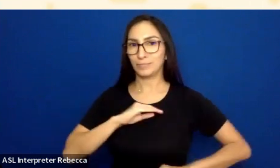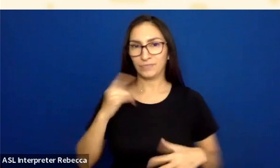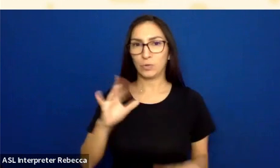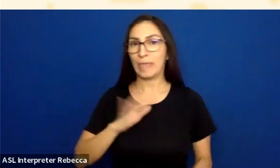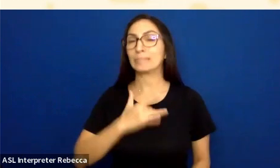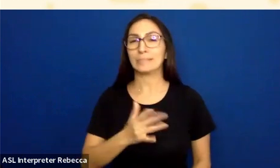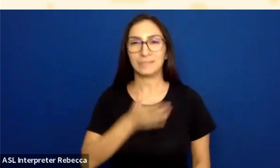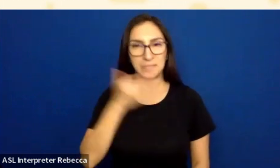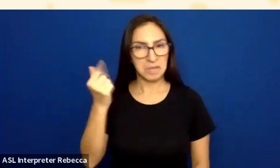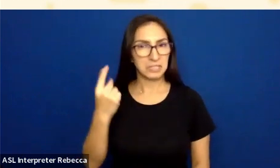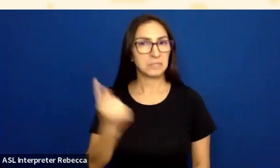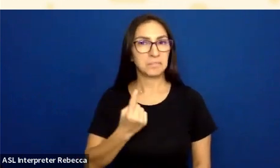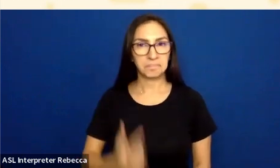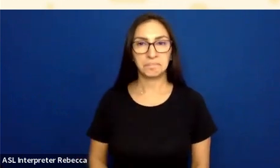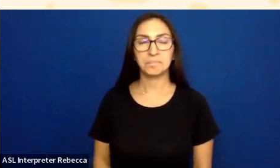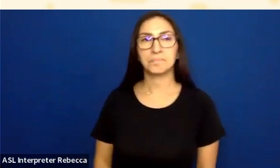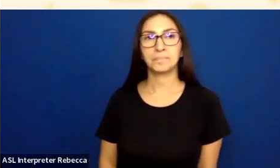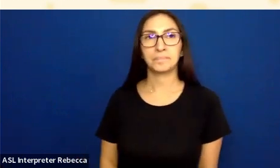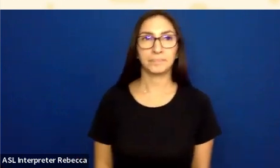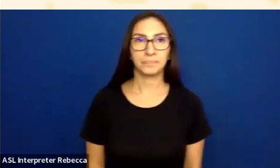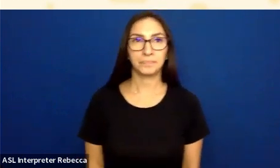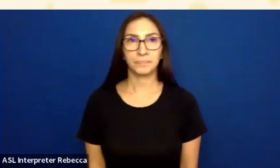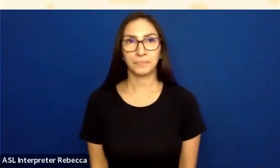OK, a little water break.